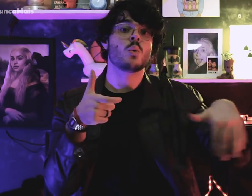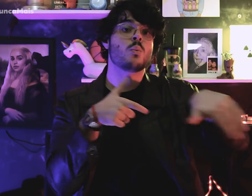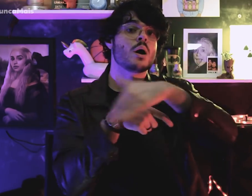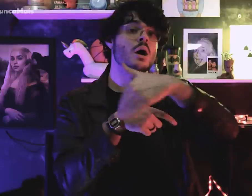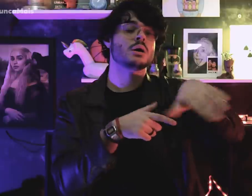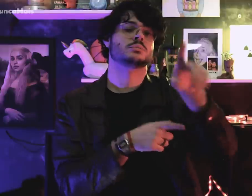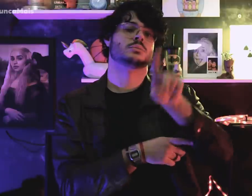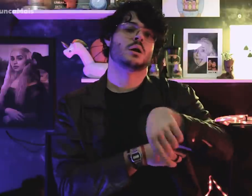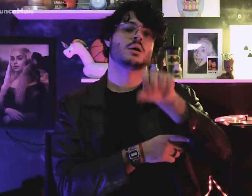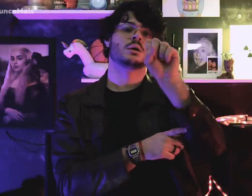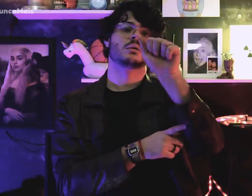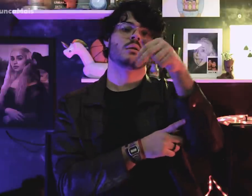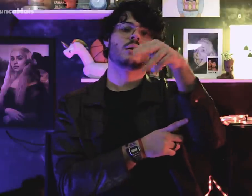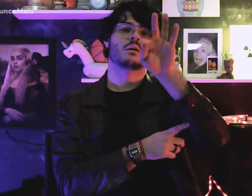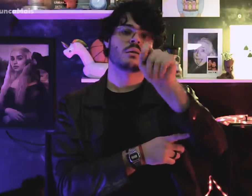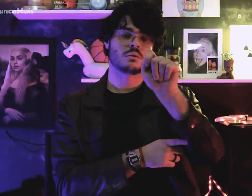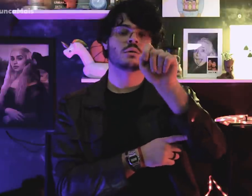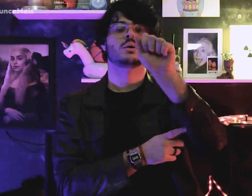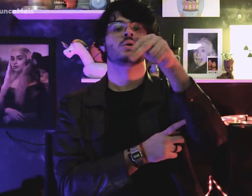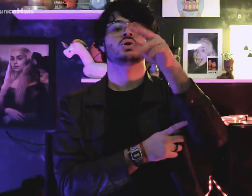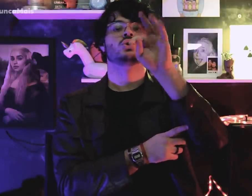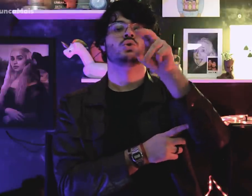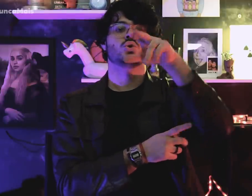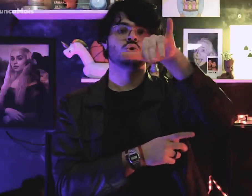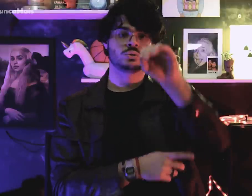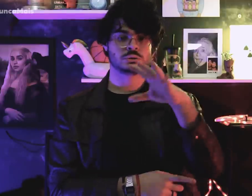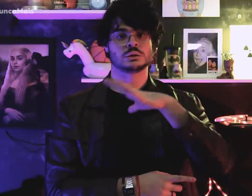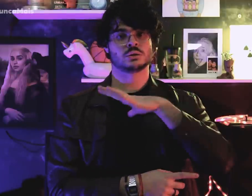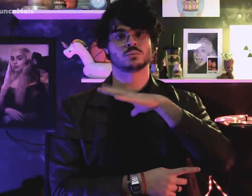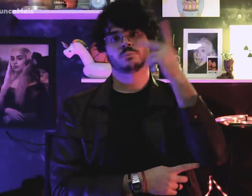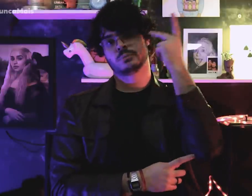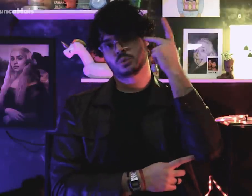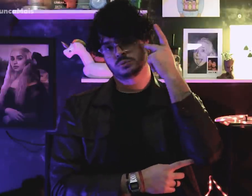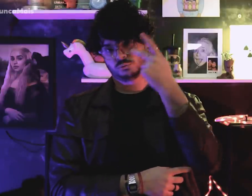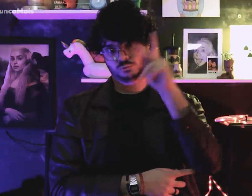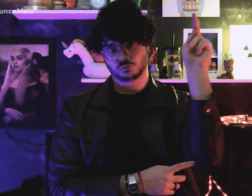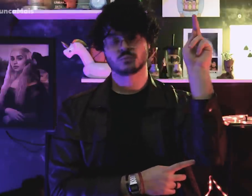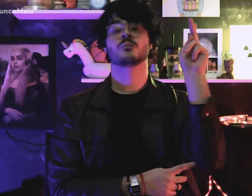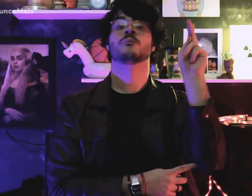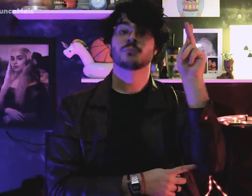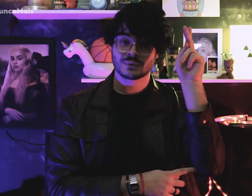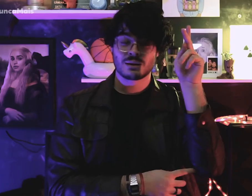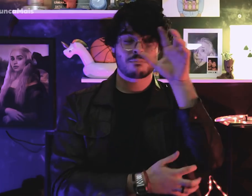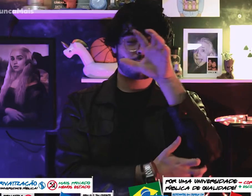on Maria Antônia street, central region of São Paulo,